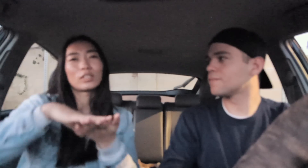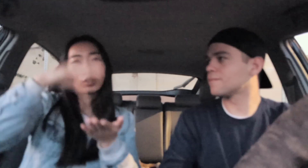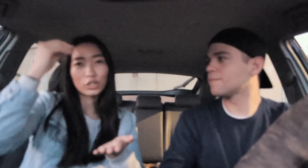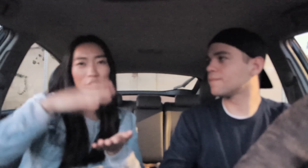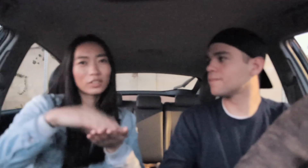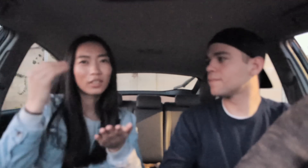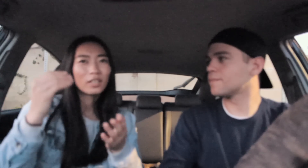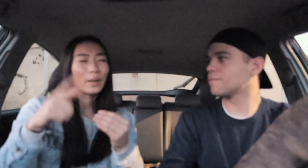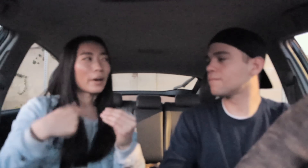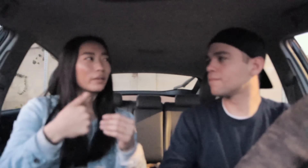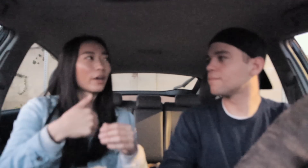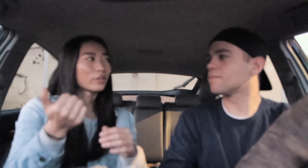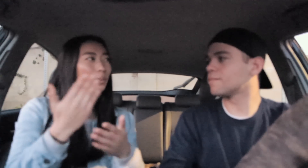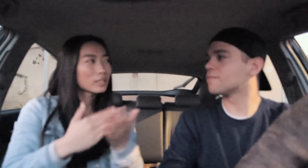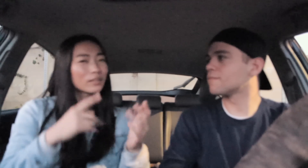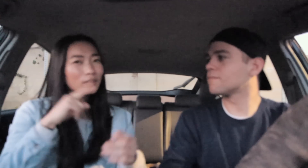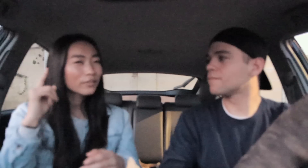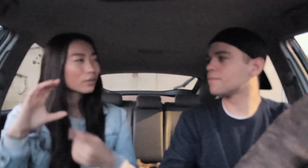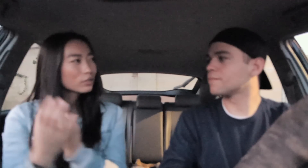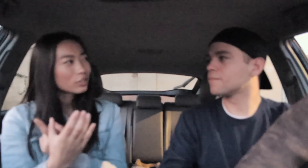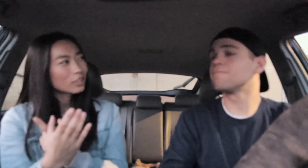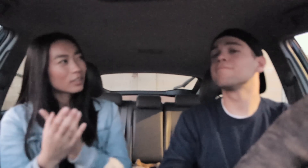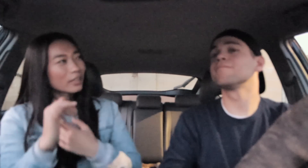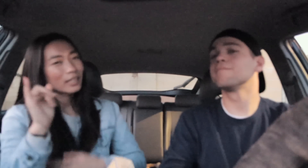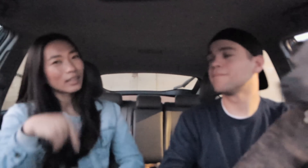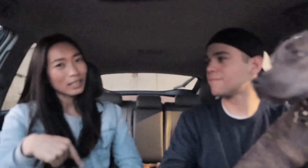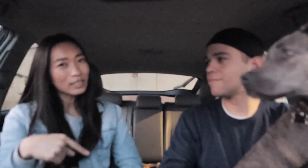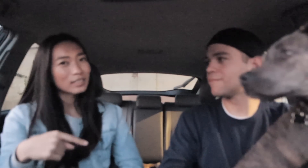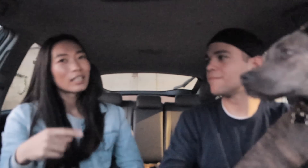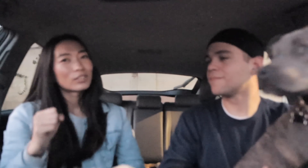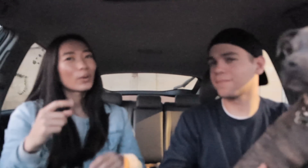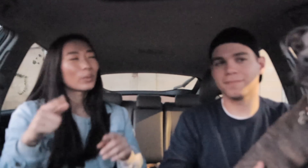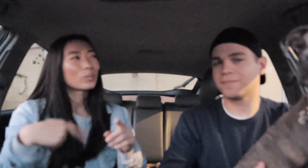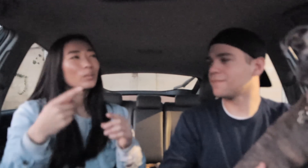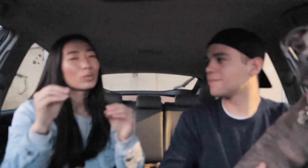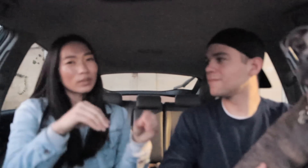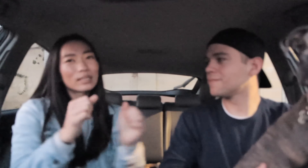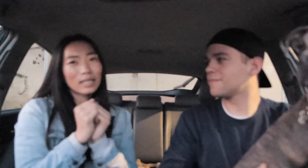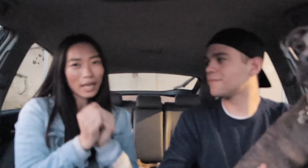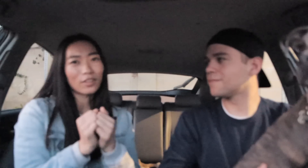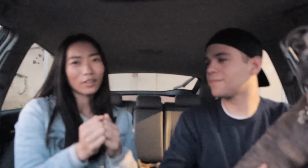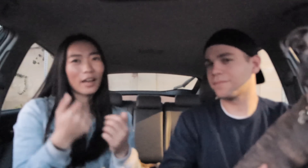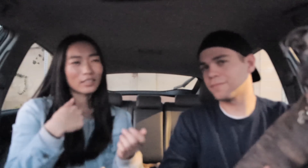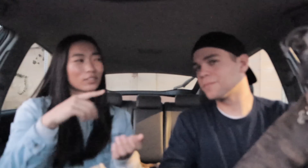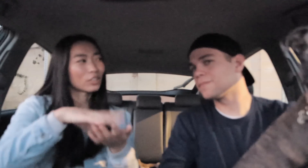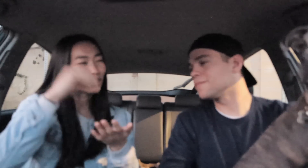have the opportunity to learn about other parts of Deaf culture like this so when we moved in together I started